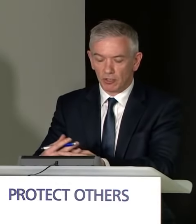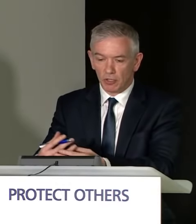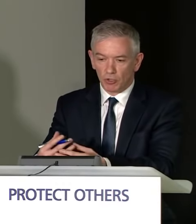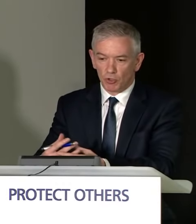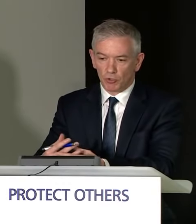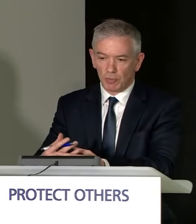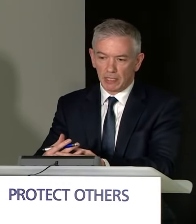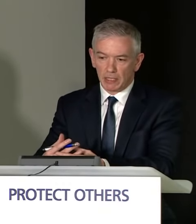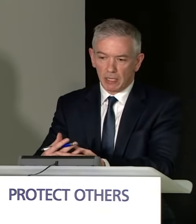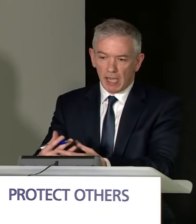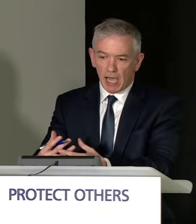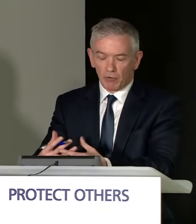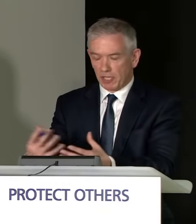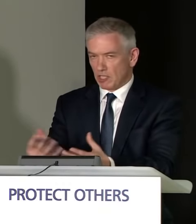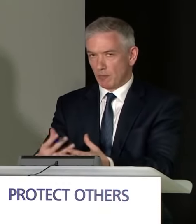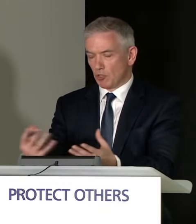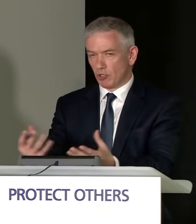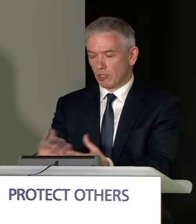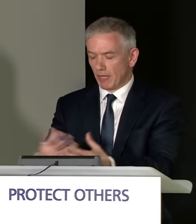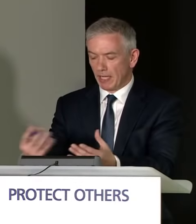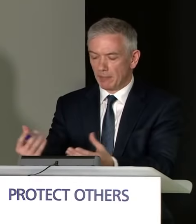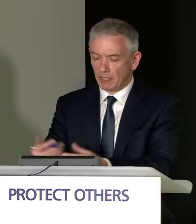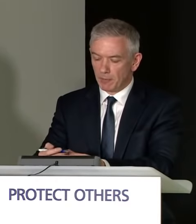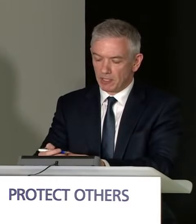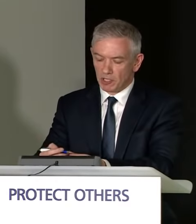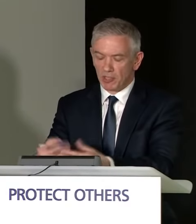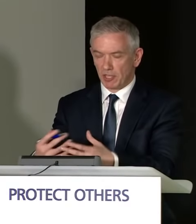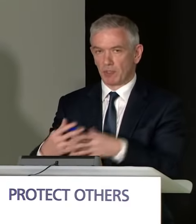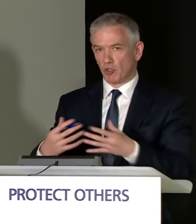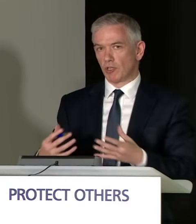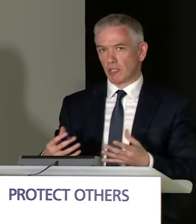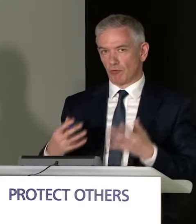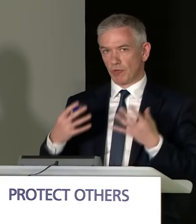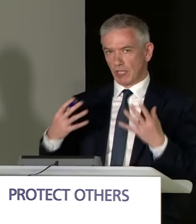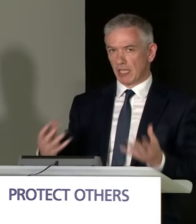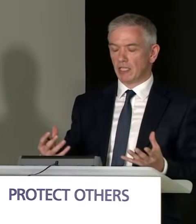on social media. I don't think it's a majority by any manner of means, because I think the majority are